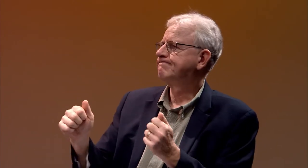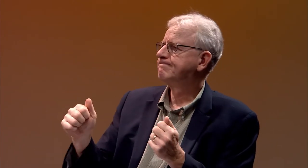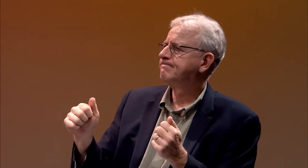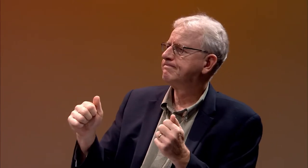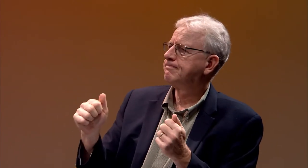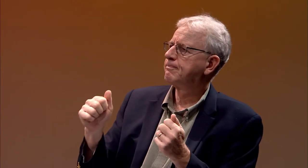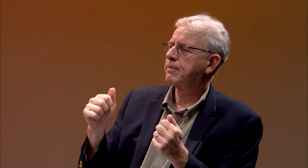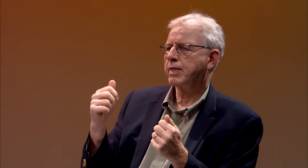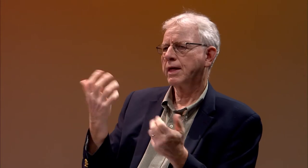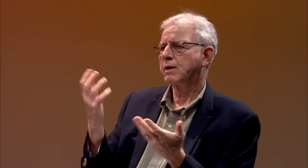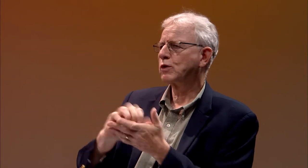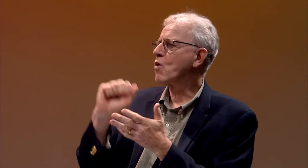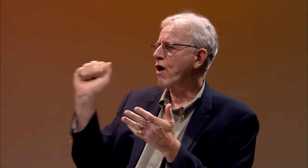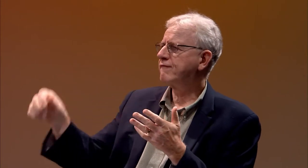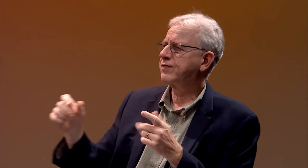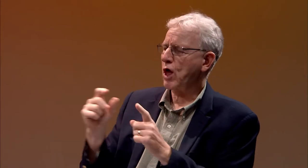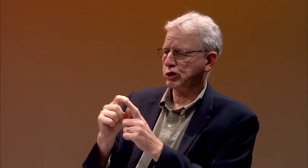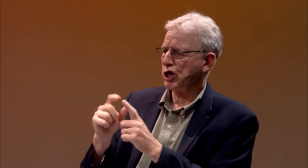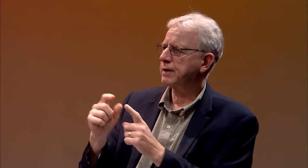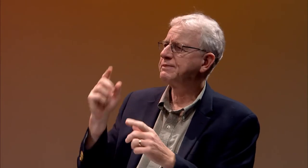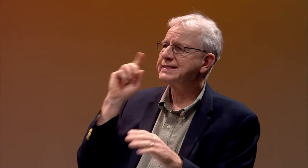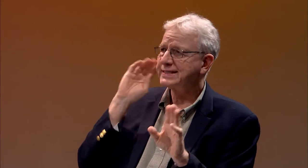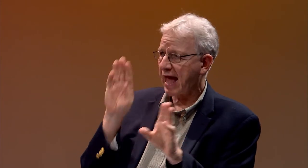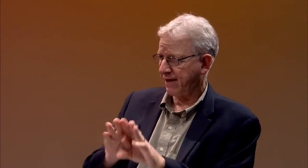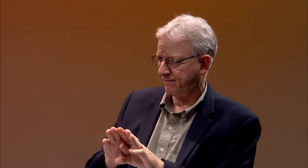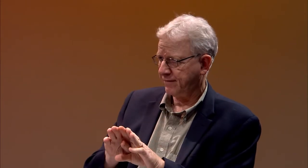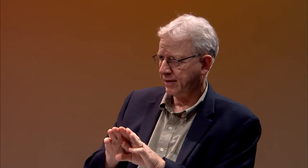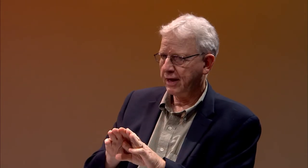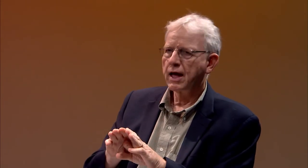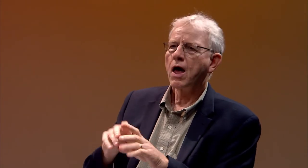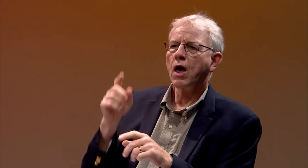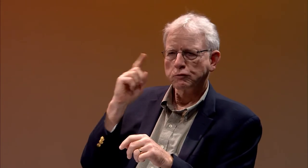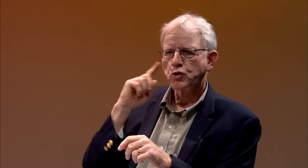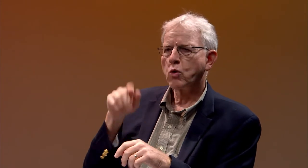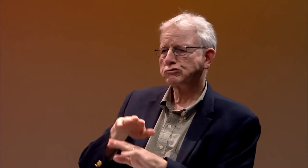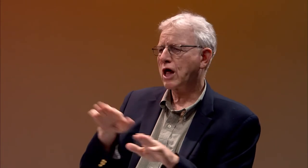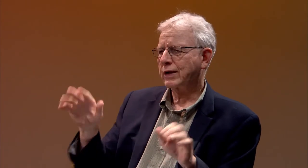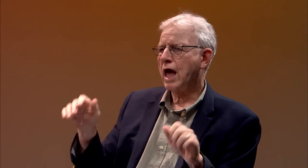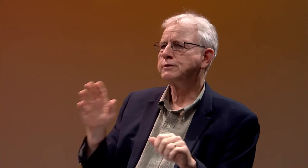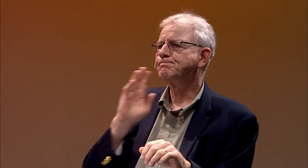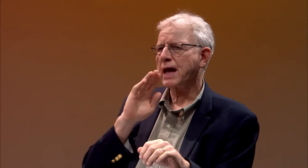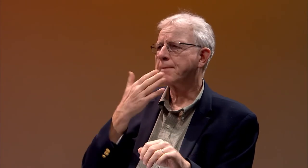he was moved to believe that being deaf was something to be eradicated.